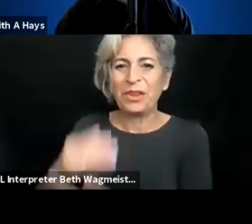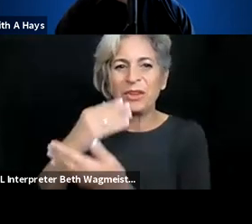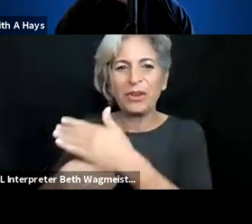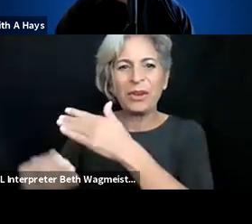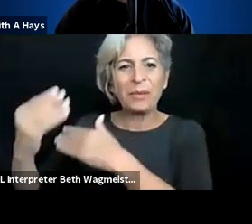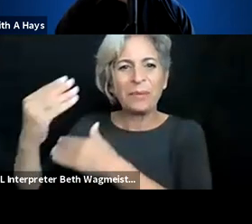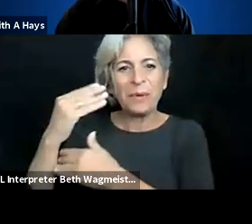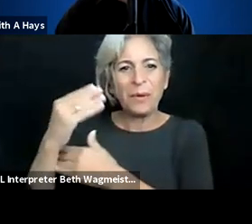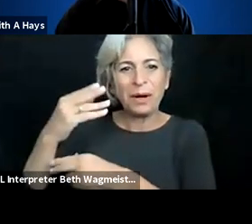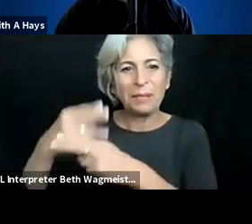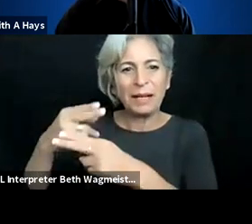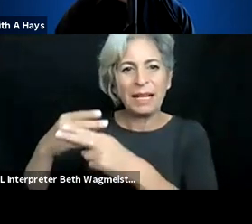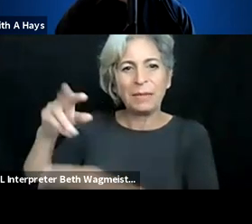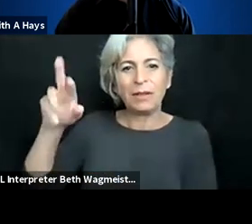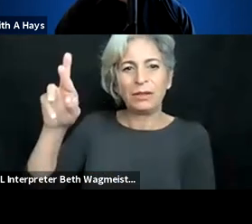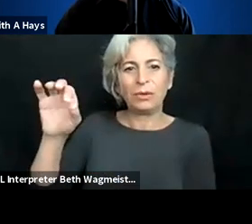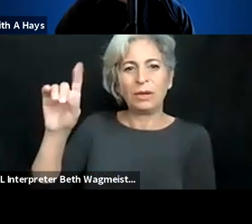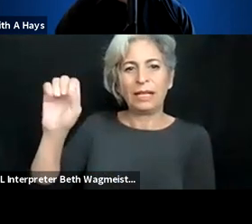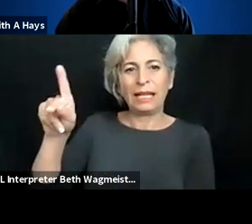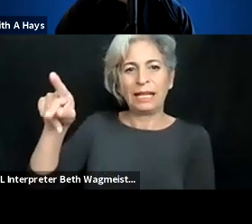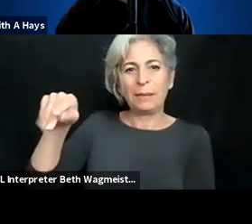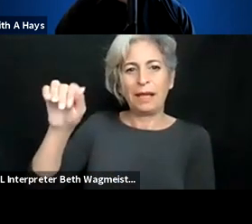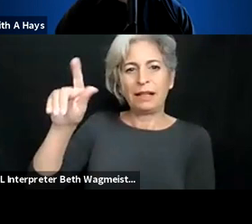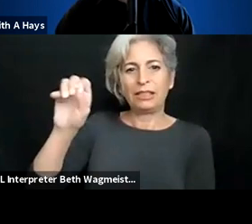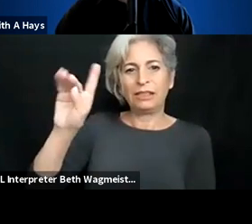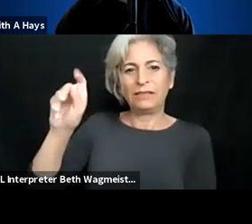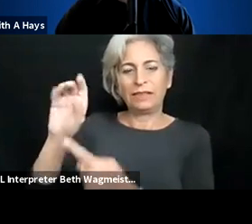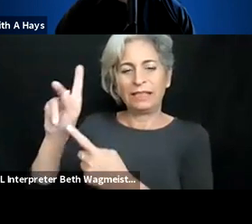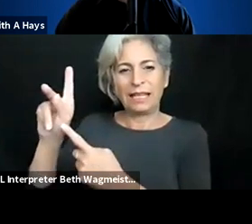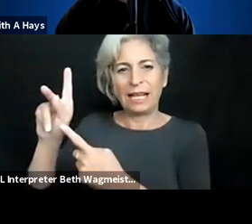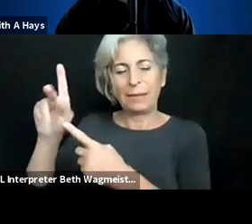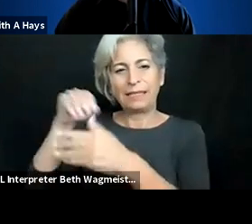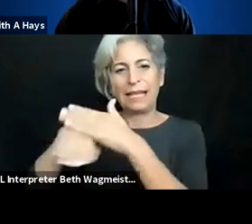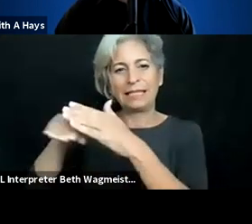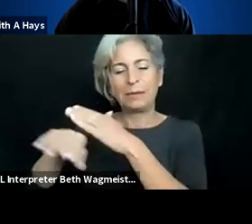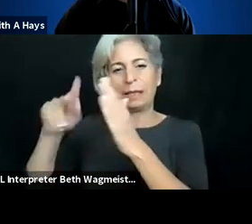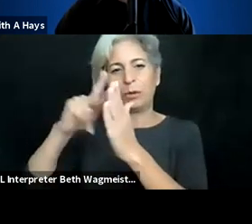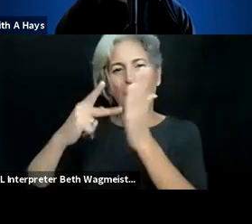Chile. Czech Republic, Radek. >> RADEK